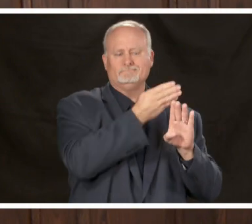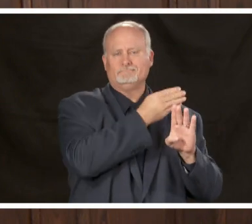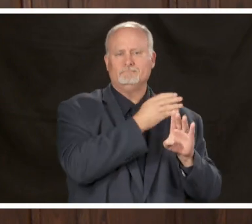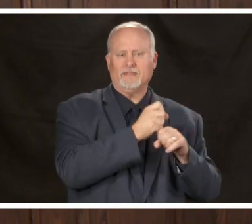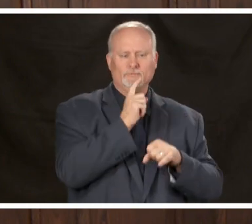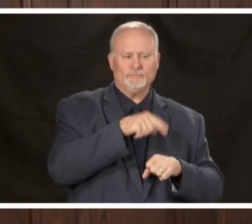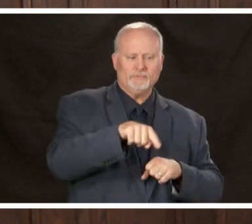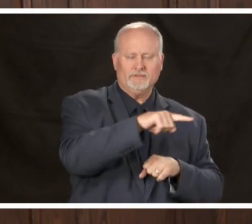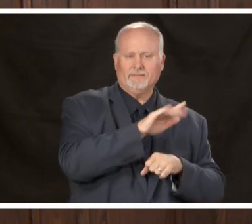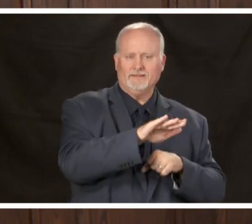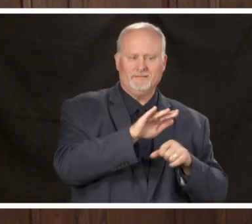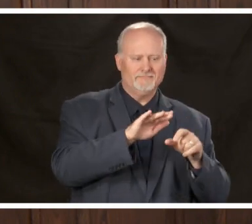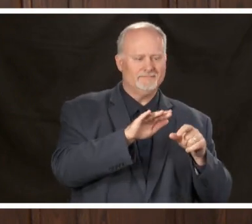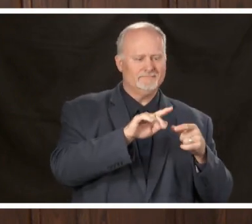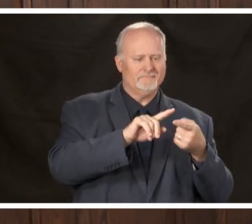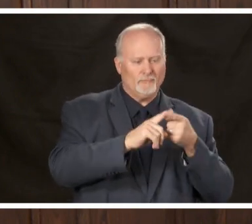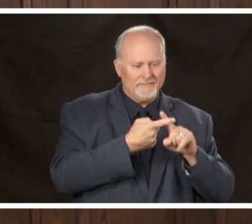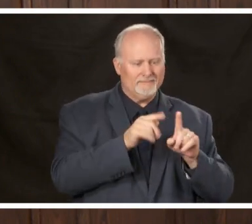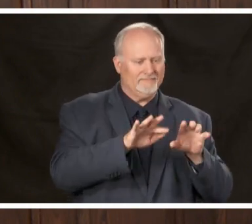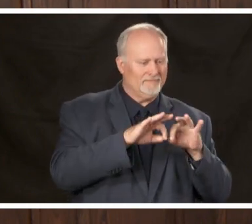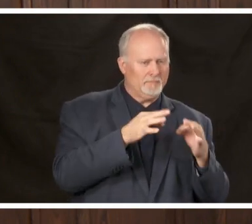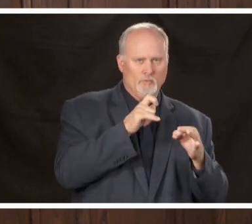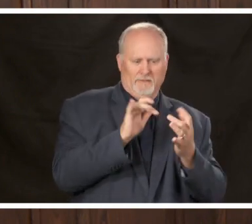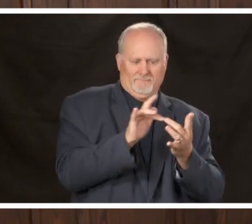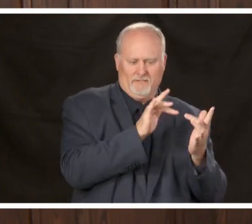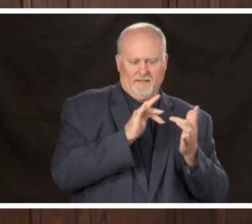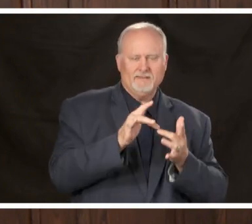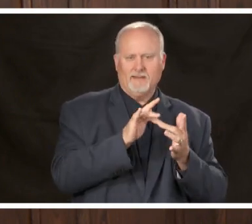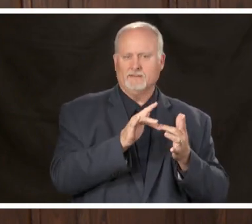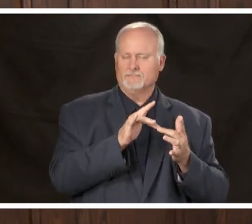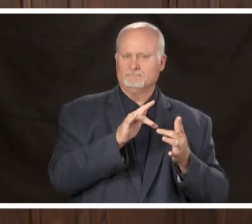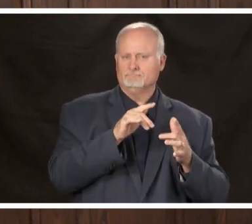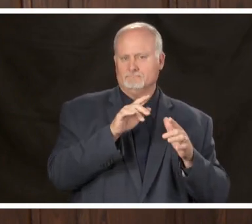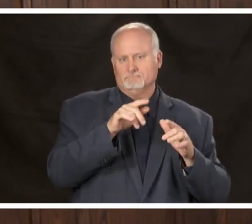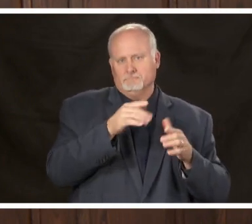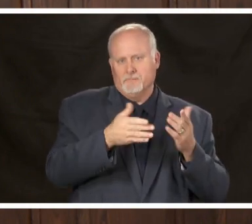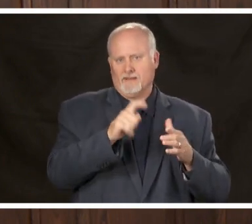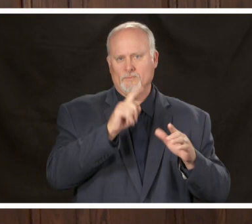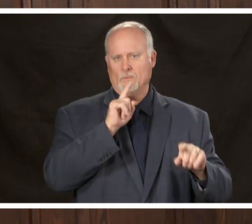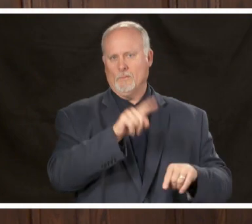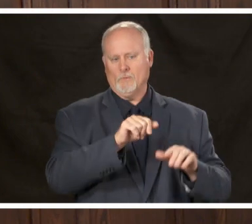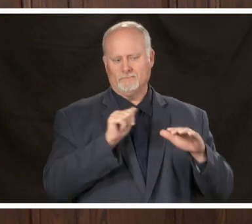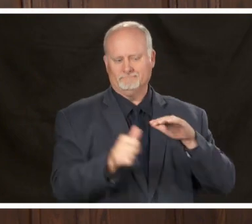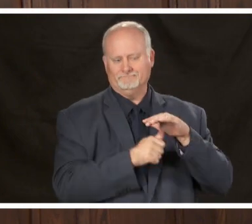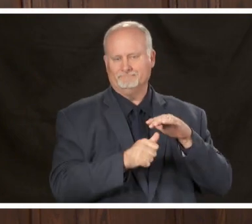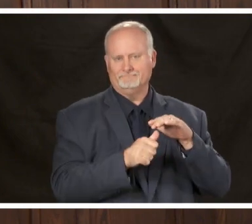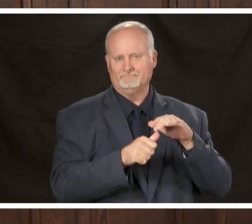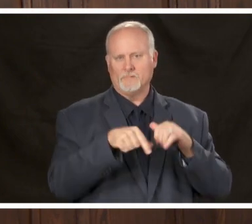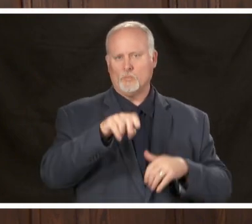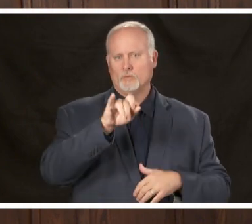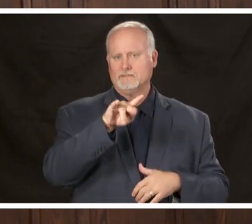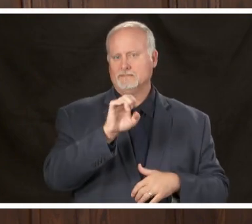tested if need be we're working on a data-driven strategy for community